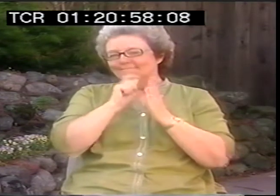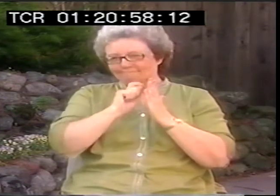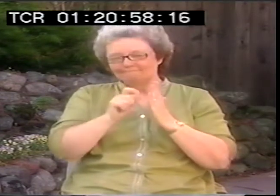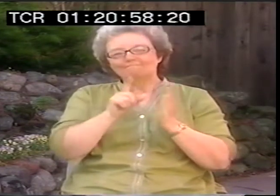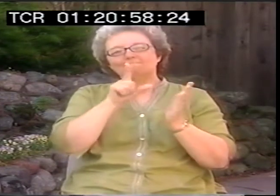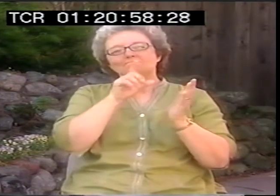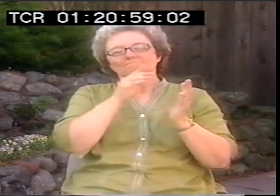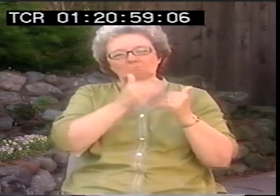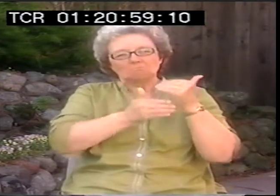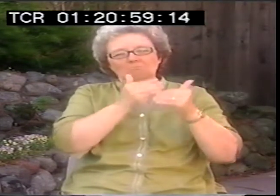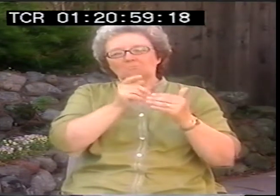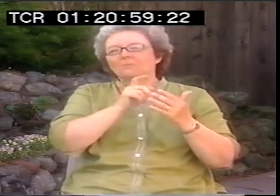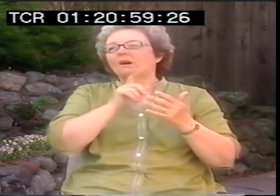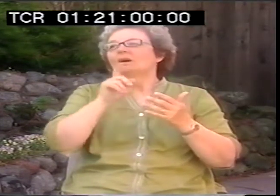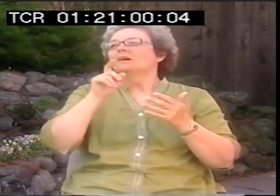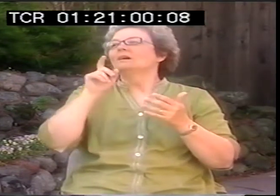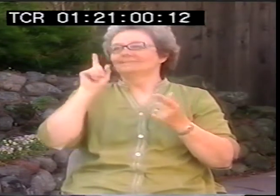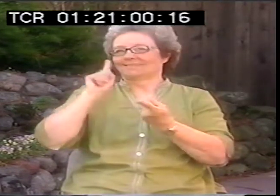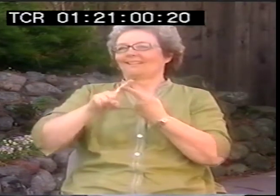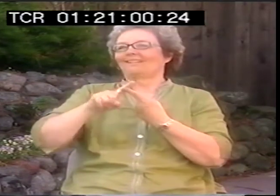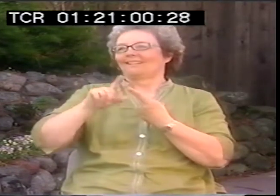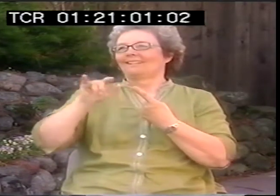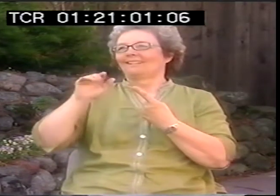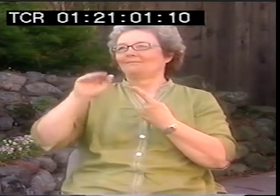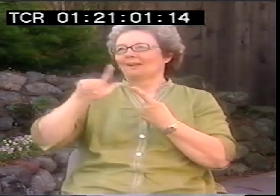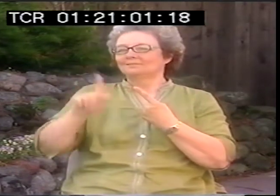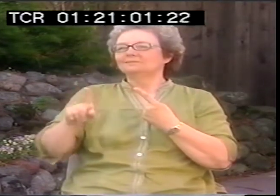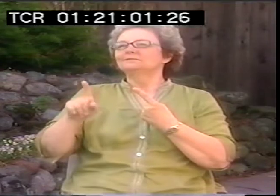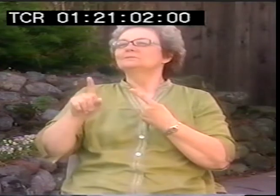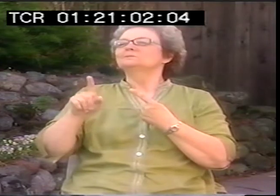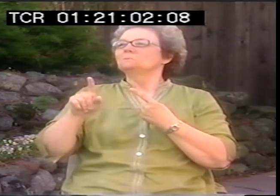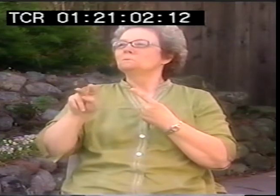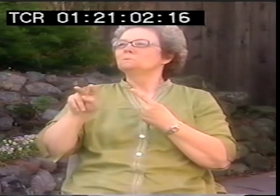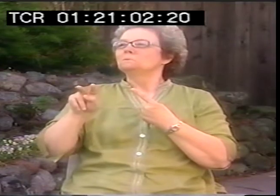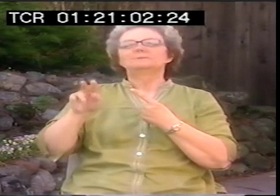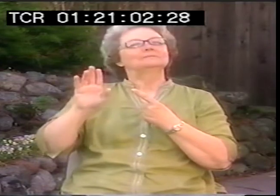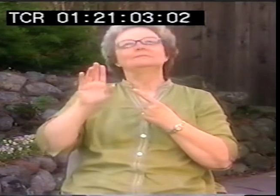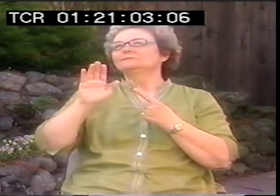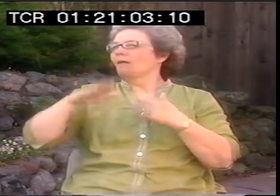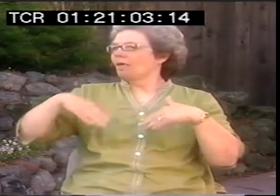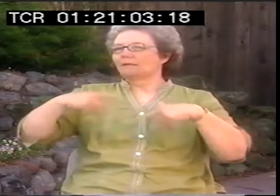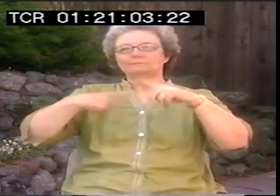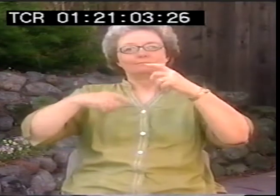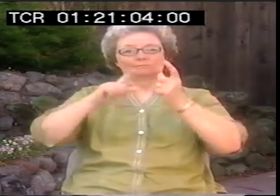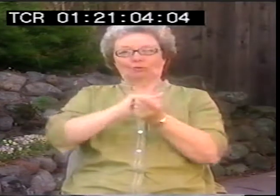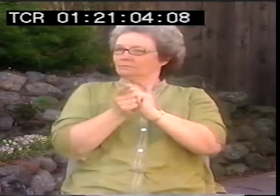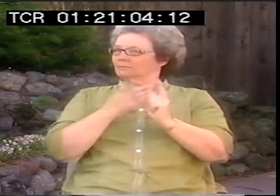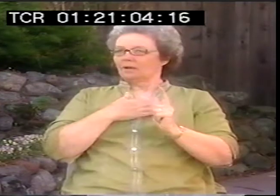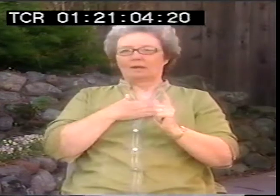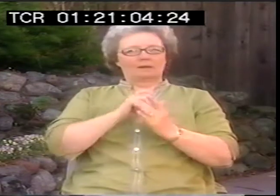One of the earliest ones is in some of the early newspapers at that time.